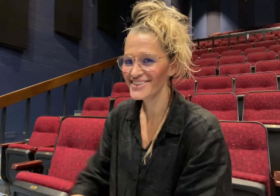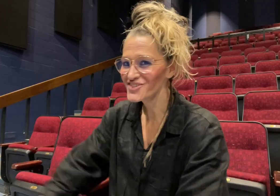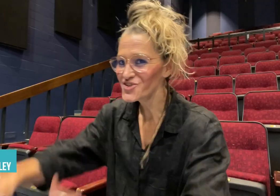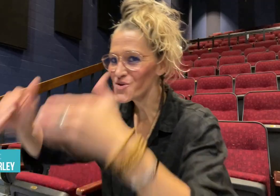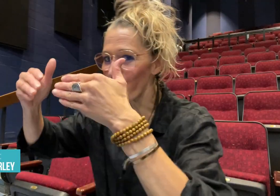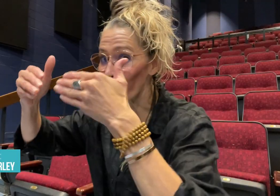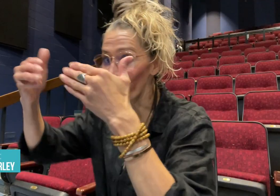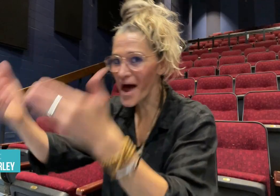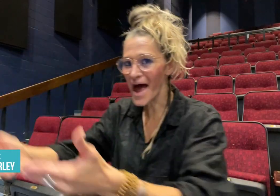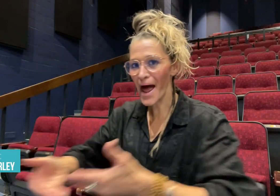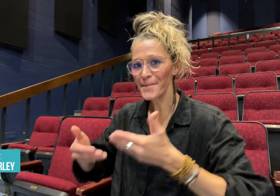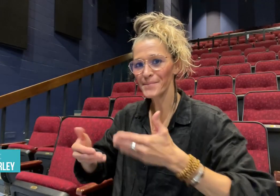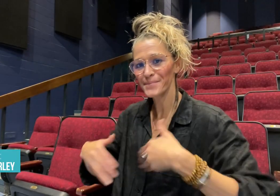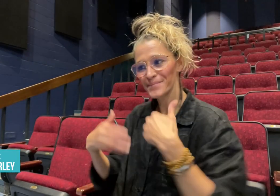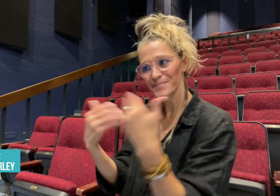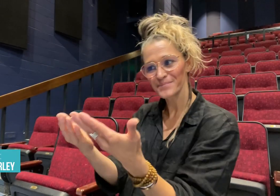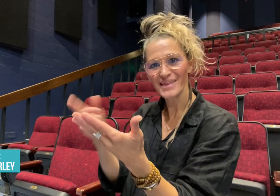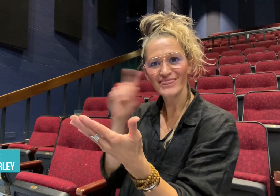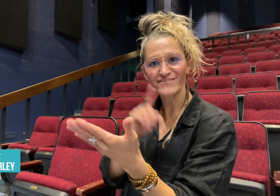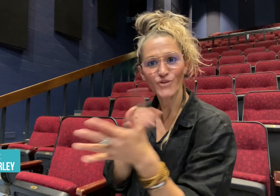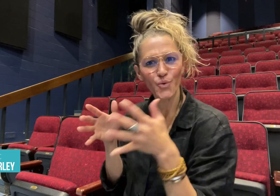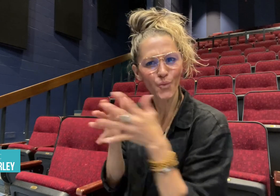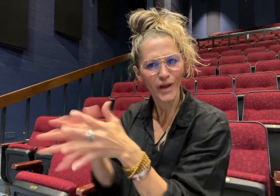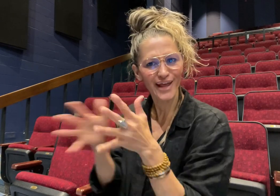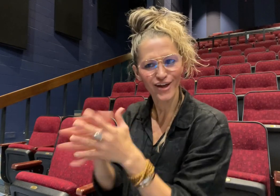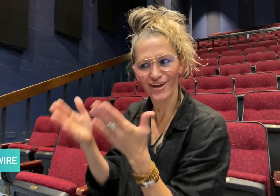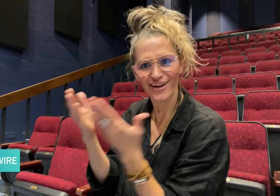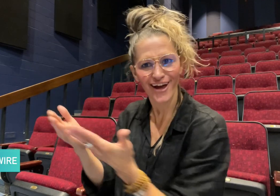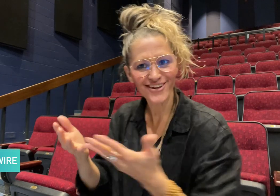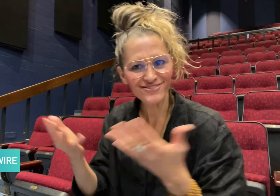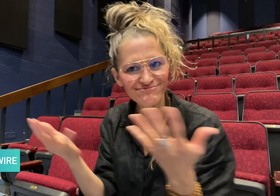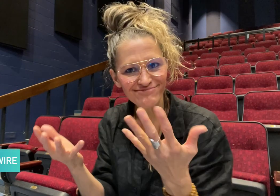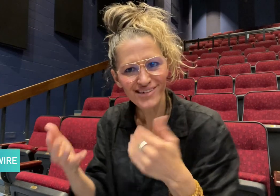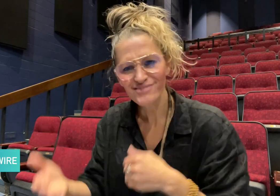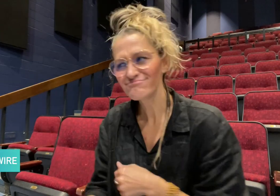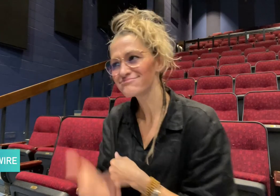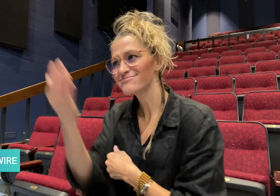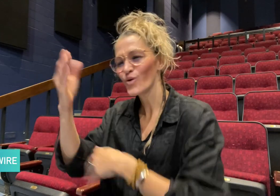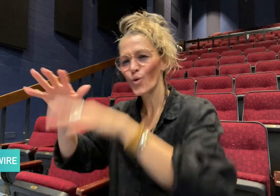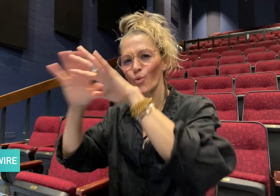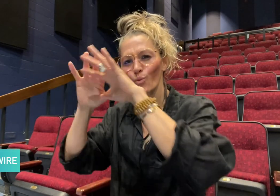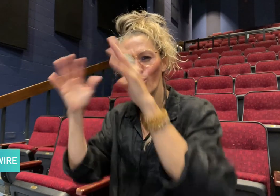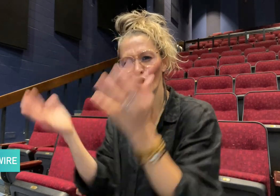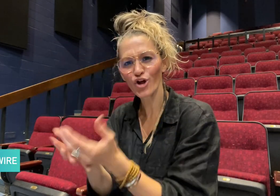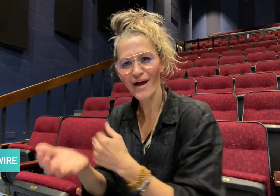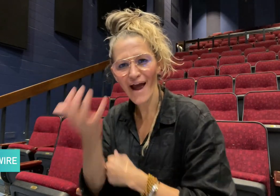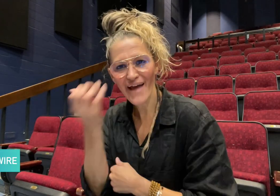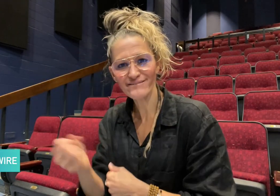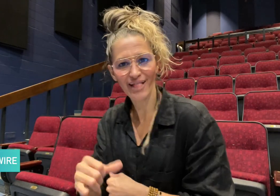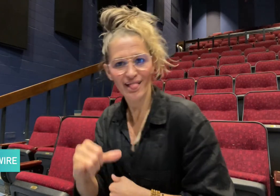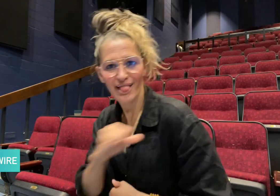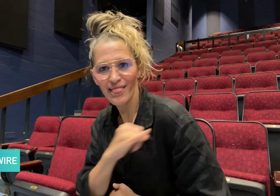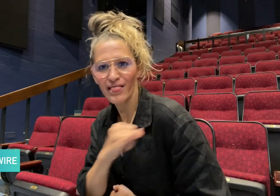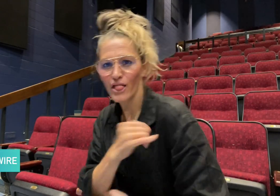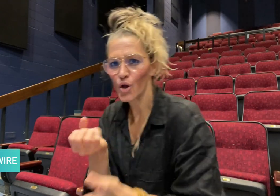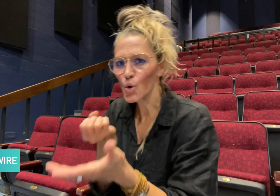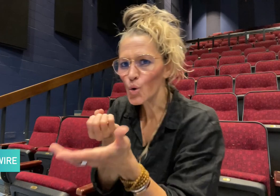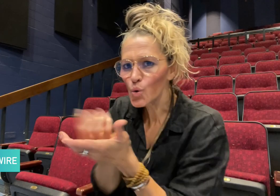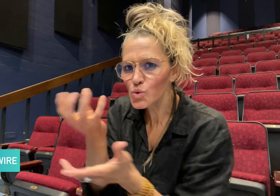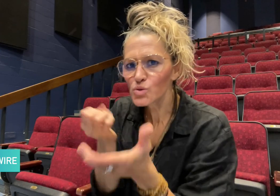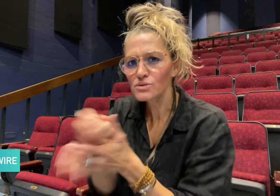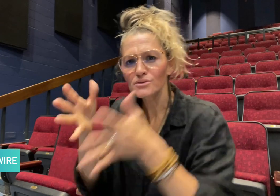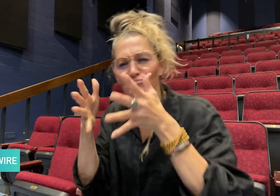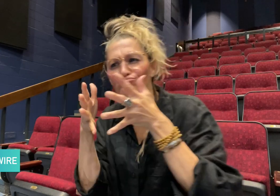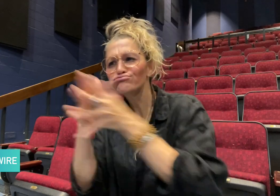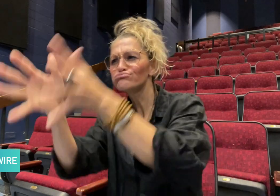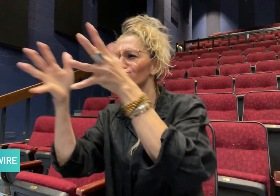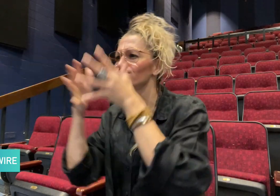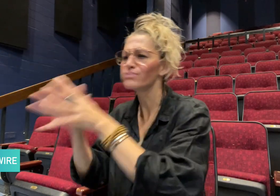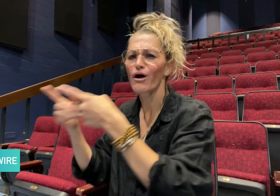Welcome to DeafWire where we share interesting news stories